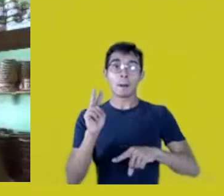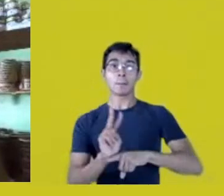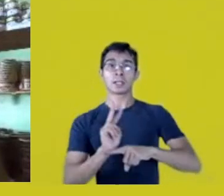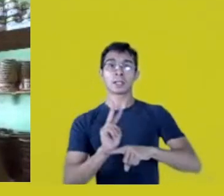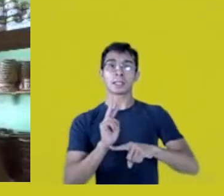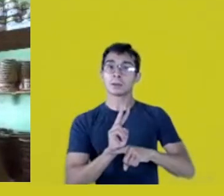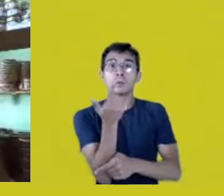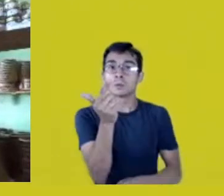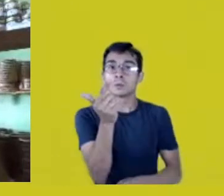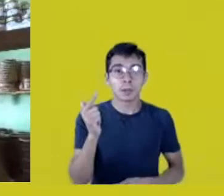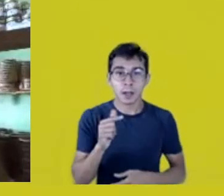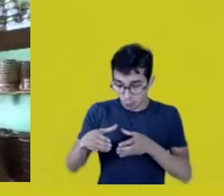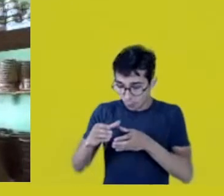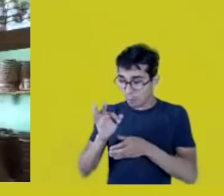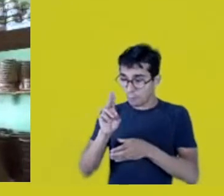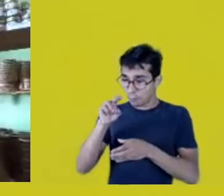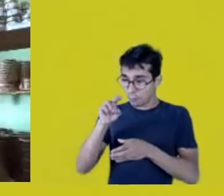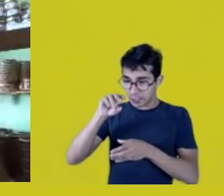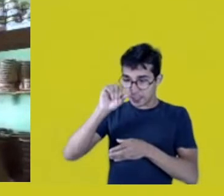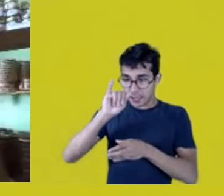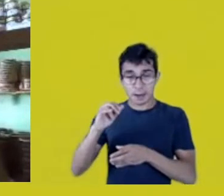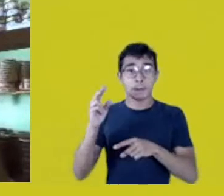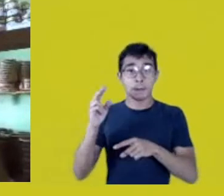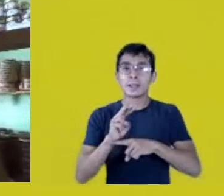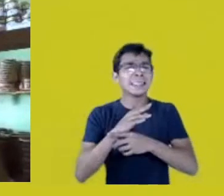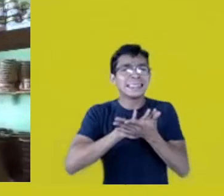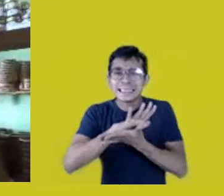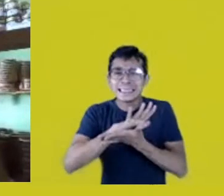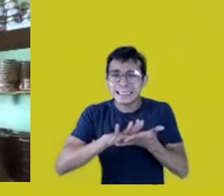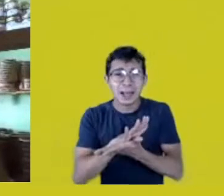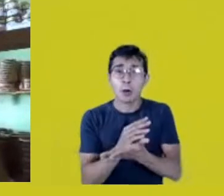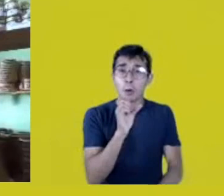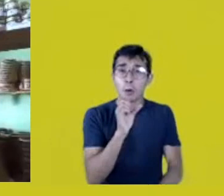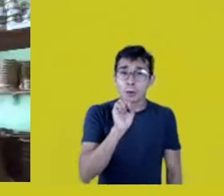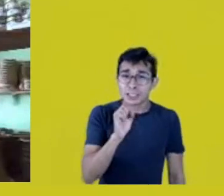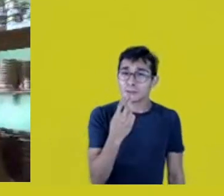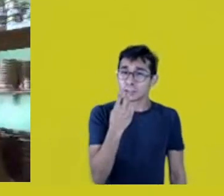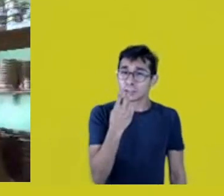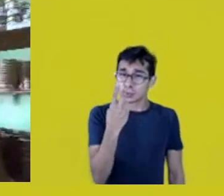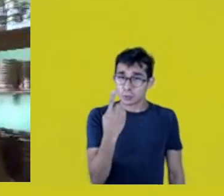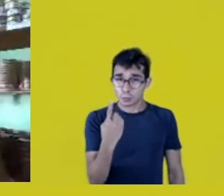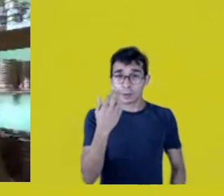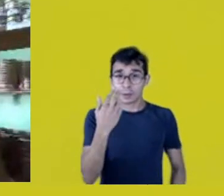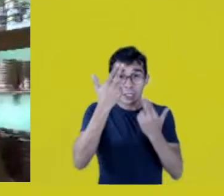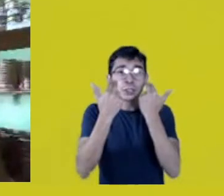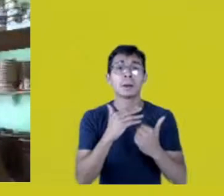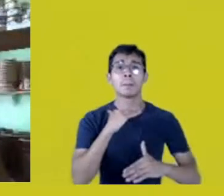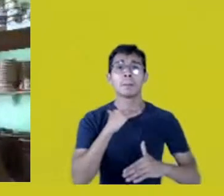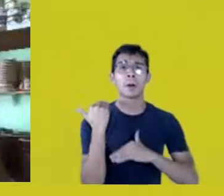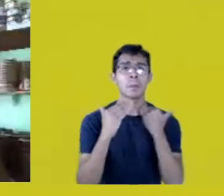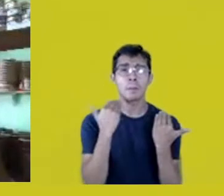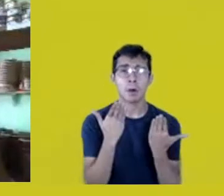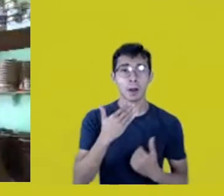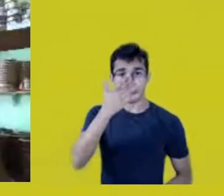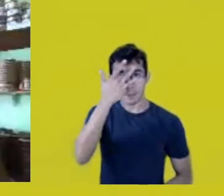821 dead, our cousins, our leaders, our elders!